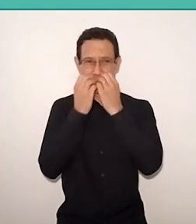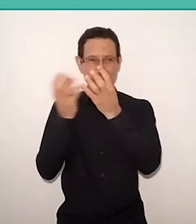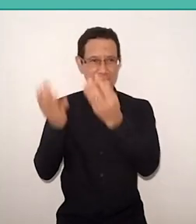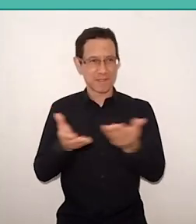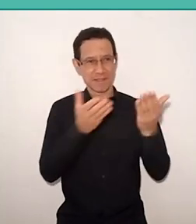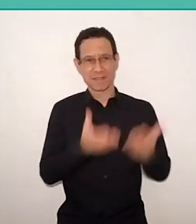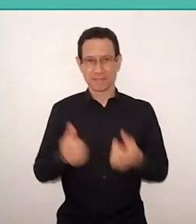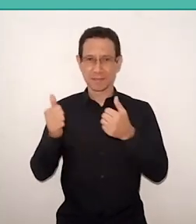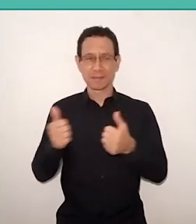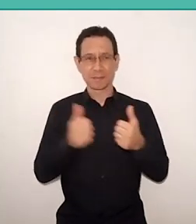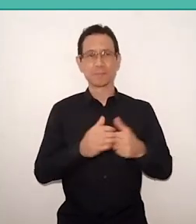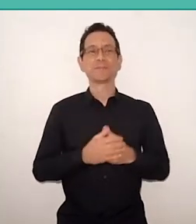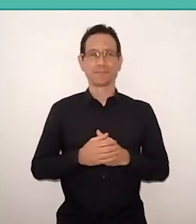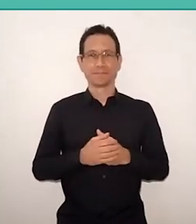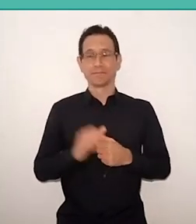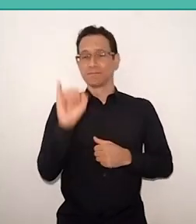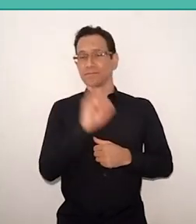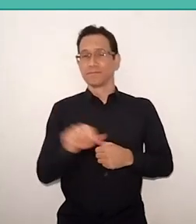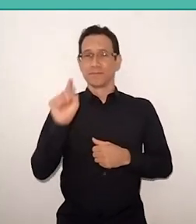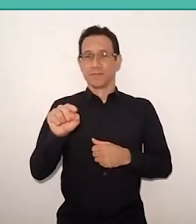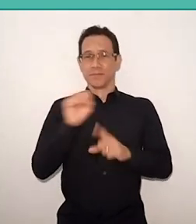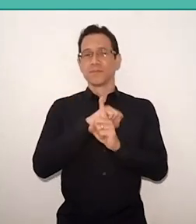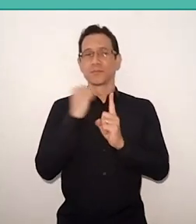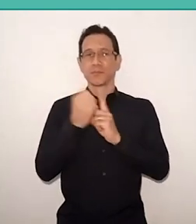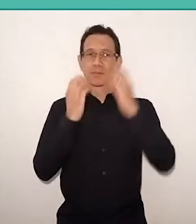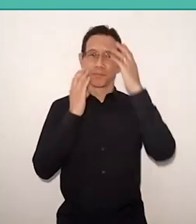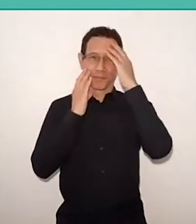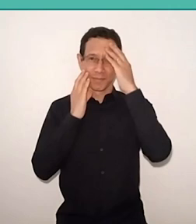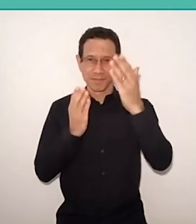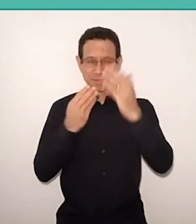and, on behalf of Itaú Social, thank you for this important presence,